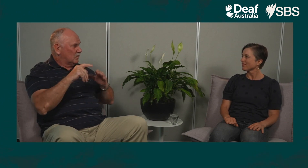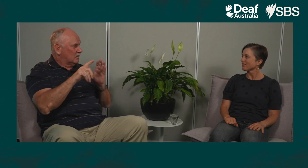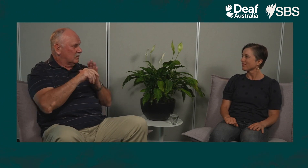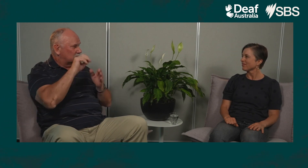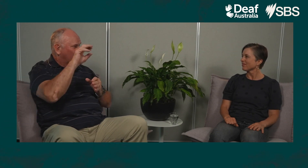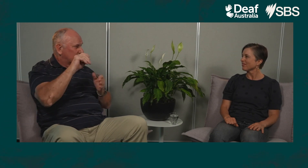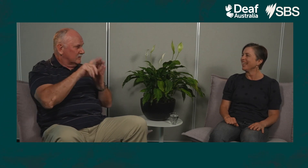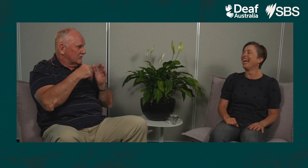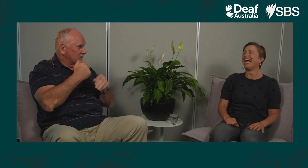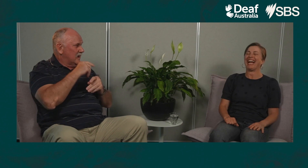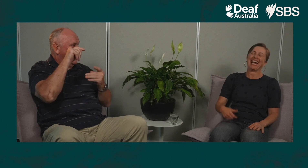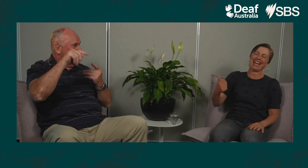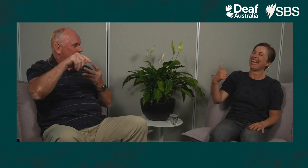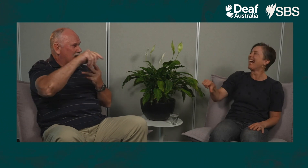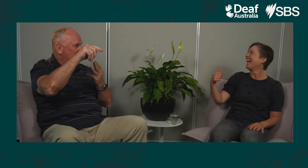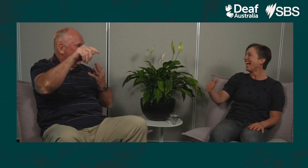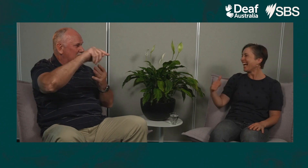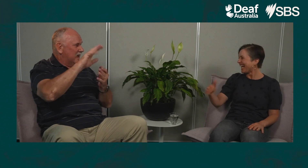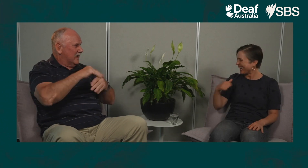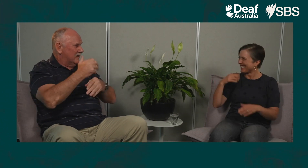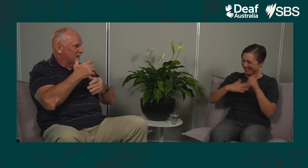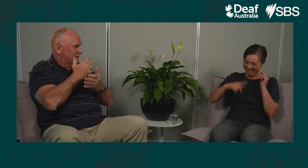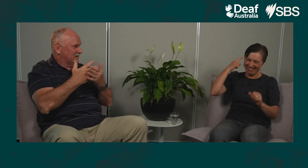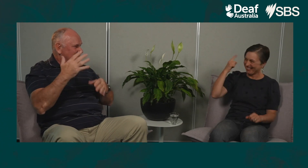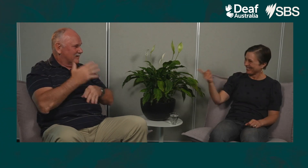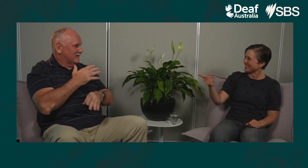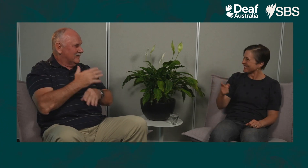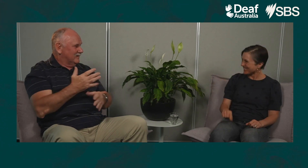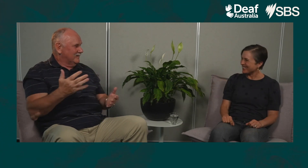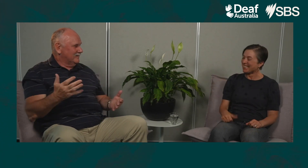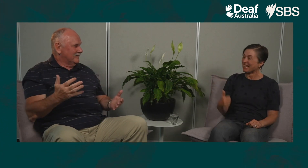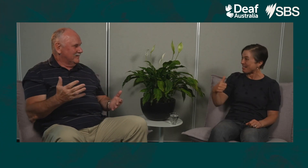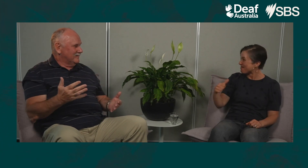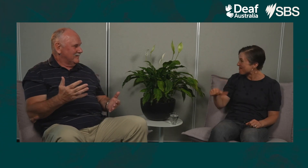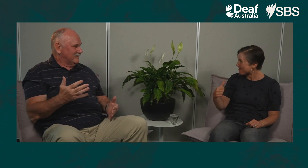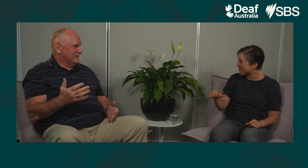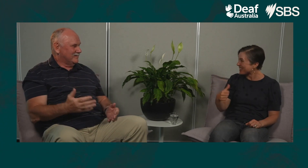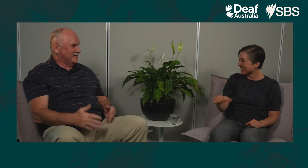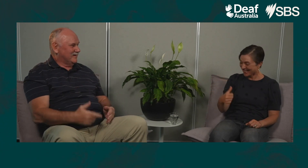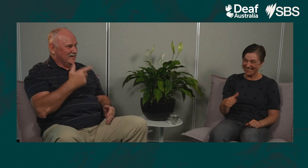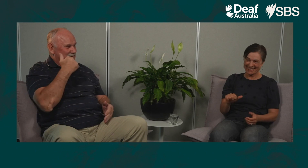quite a bit of time to get it all working again, having to switch on all those fuses. I hadn’t thought of that. Yeah right. Right.